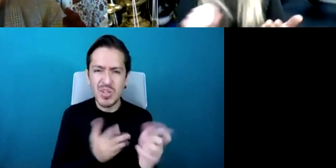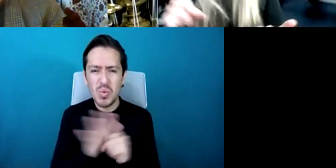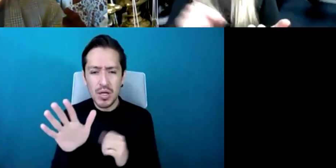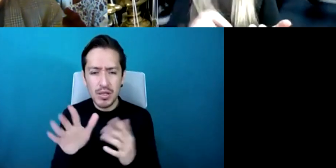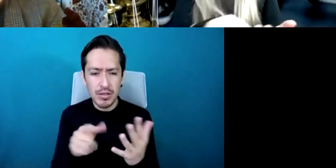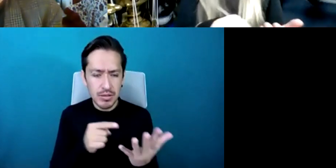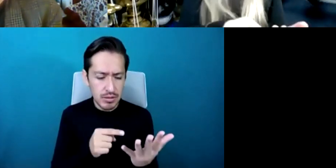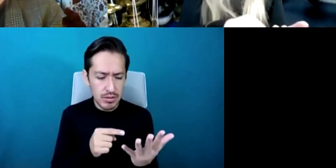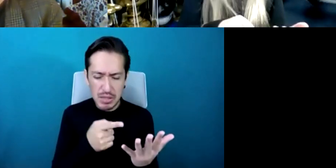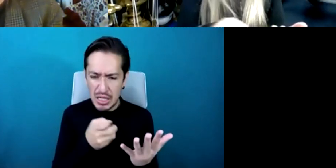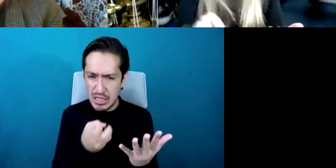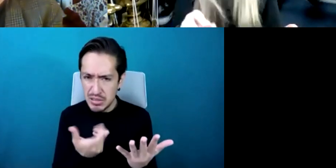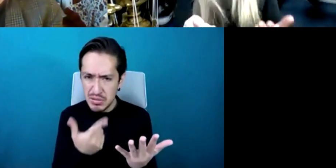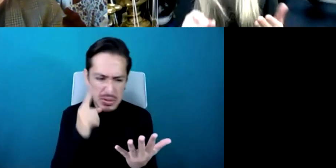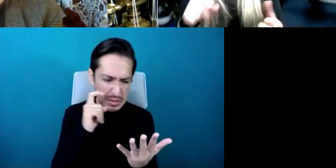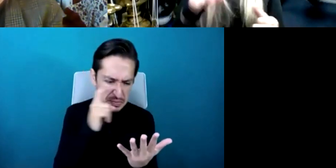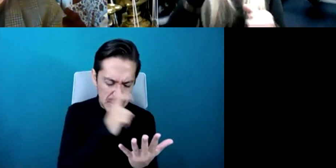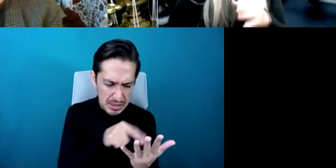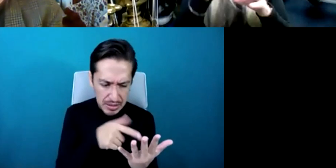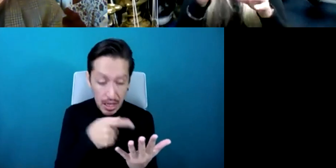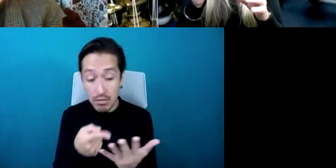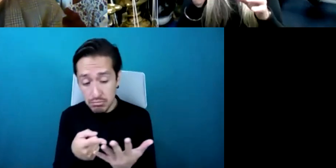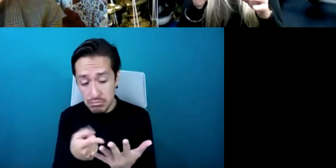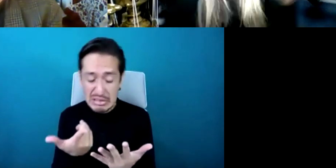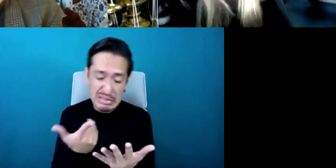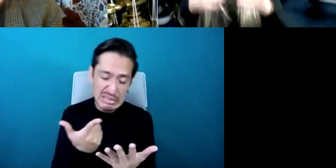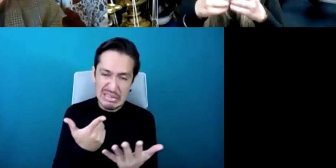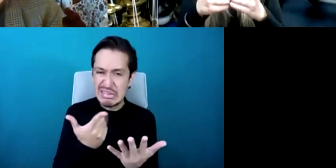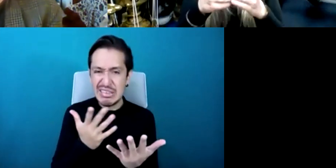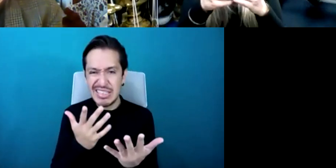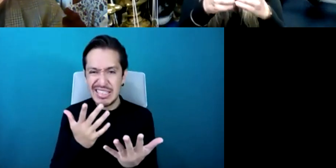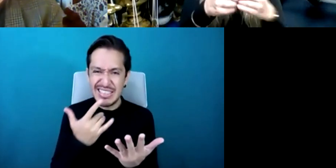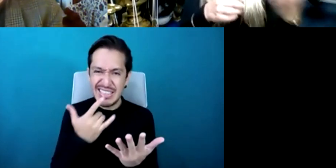oh that looks awkward and you know you're drawing out all of the negatives there but if you're